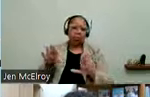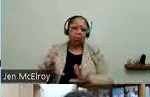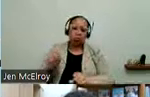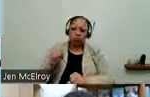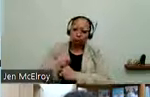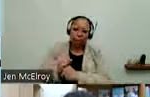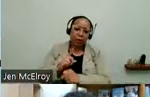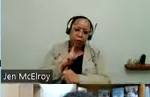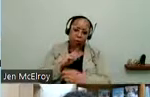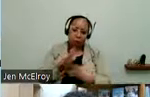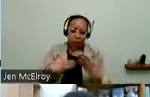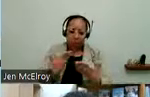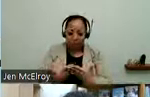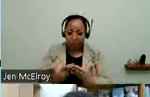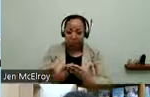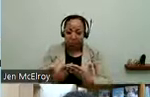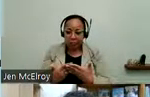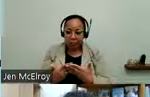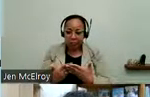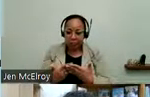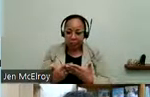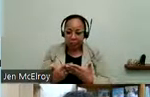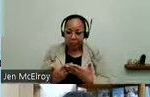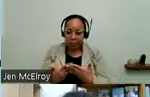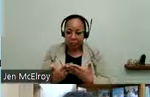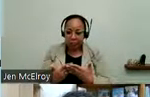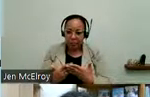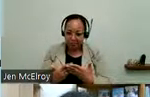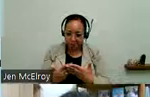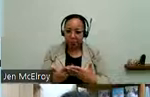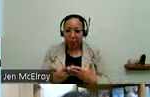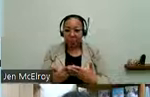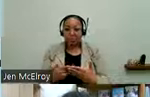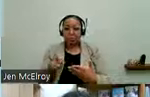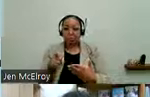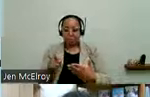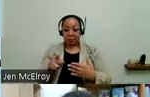job in making sure that everybody -- making sure that somebody with a